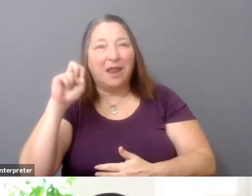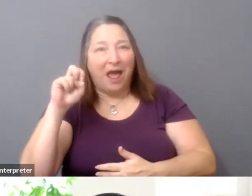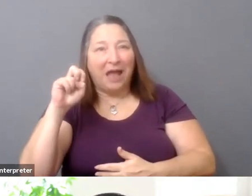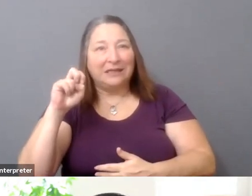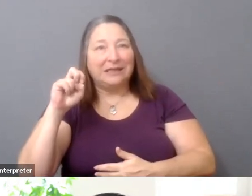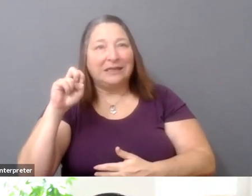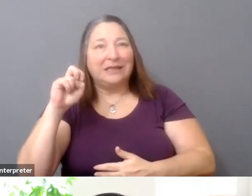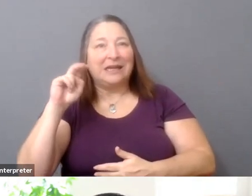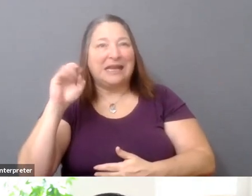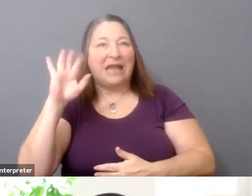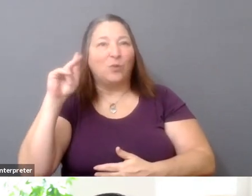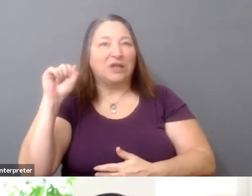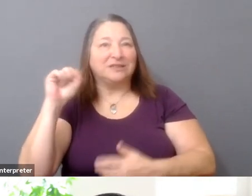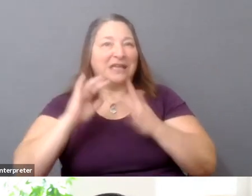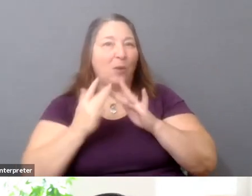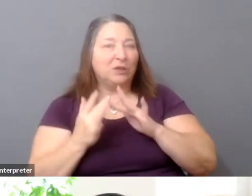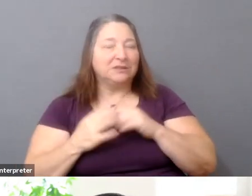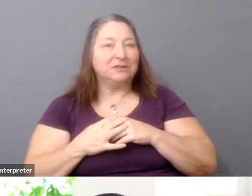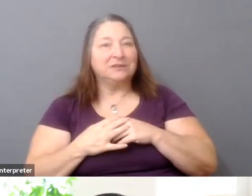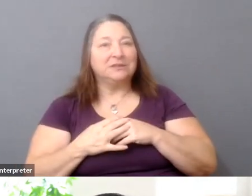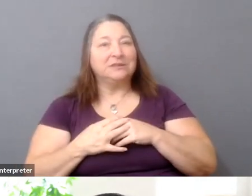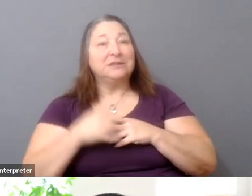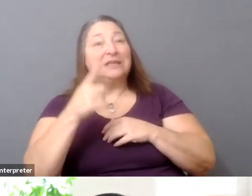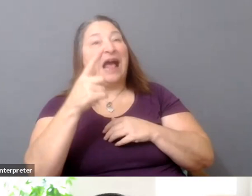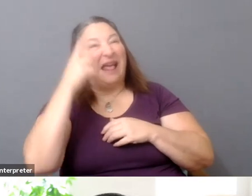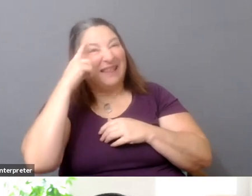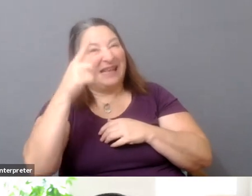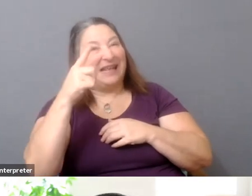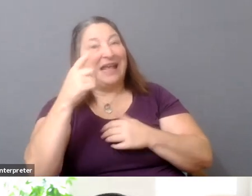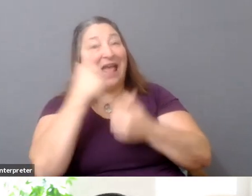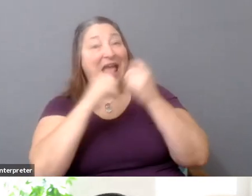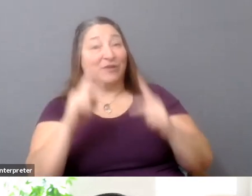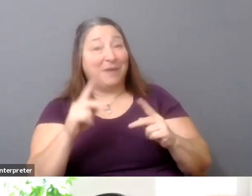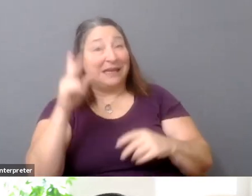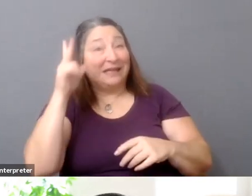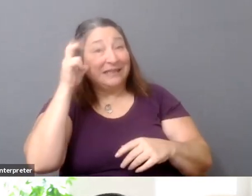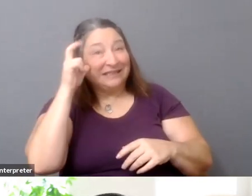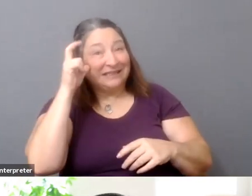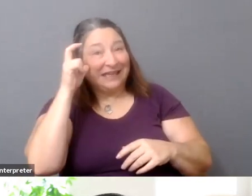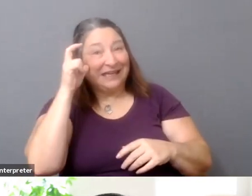And really being just more specific, this comes up-- I think everyone has a grant question, who's your targeted audience?